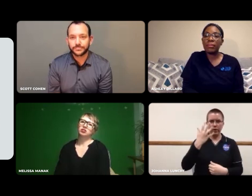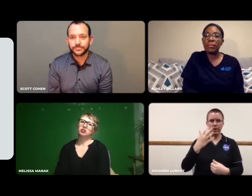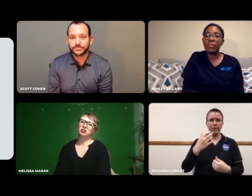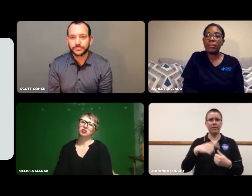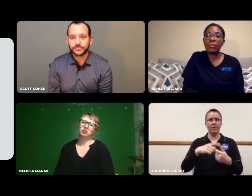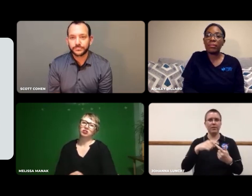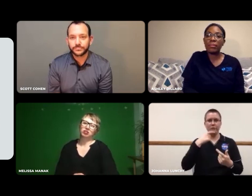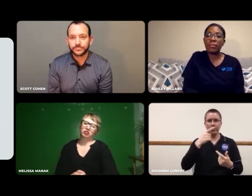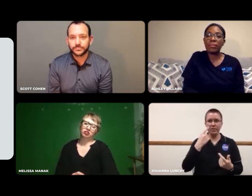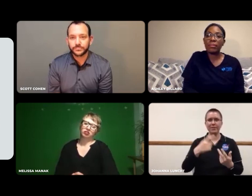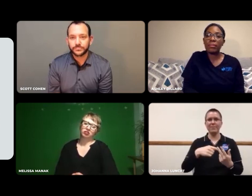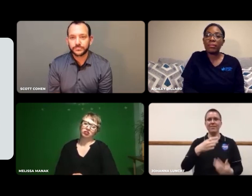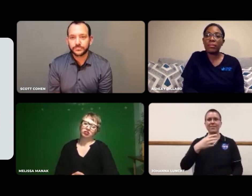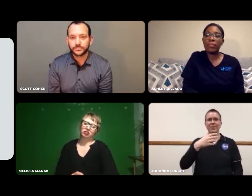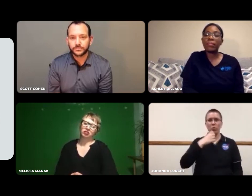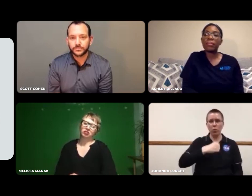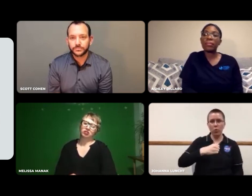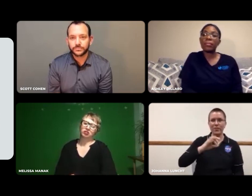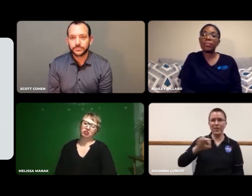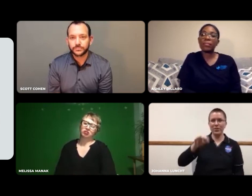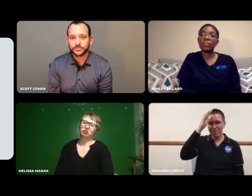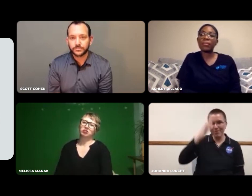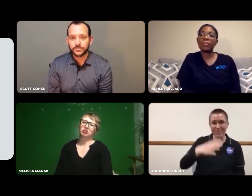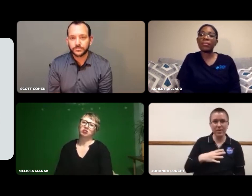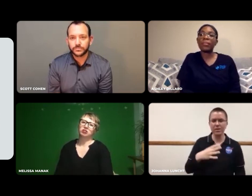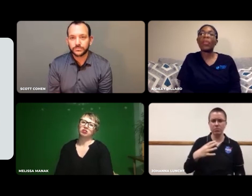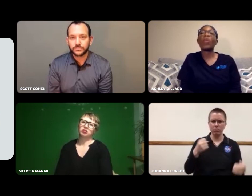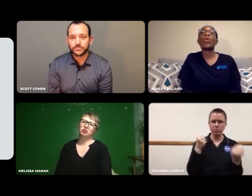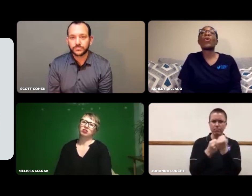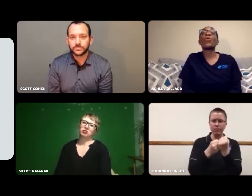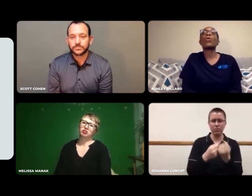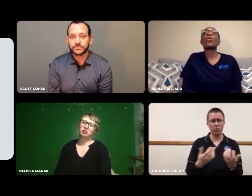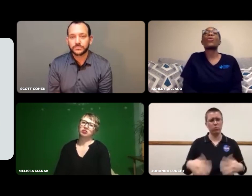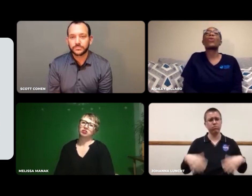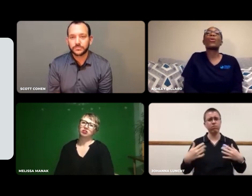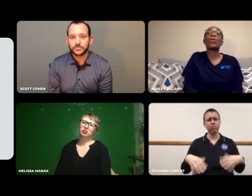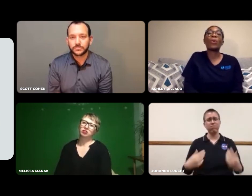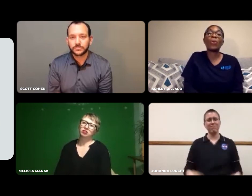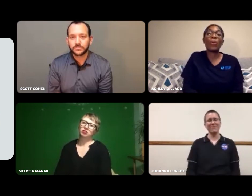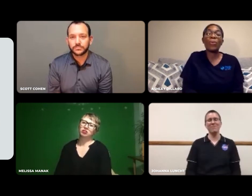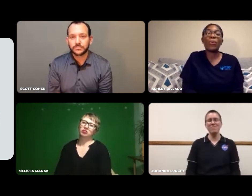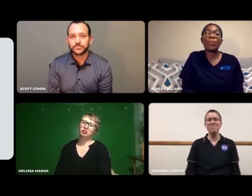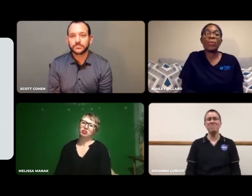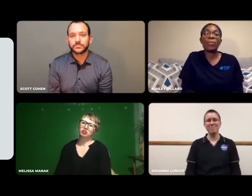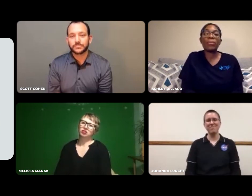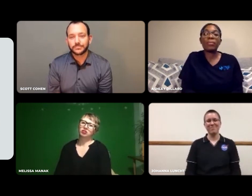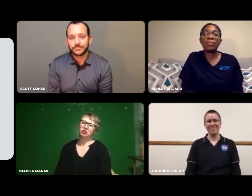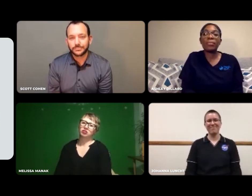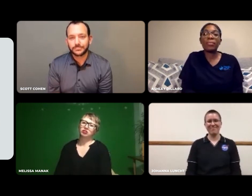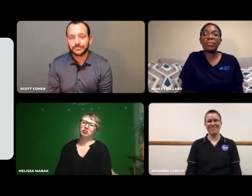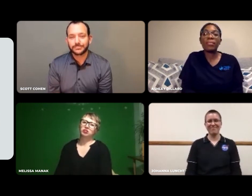He was a white hearing older man who gave me his full support. That really meant a lot to me.